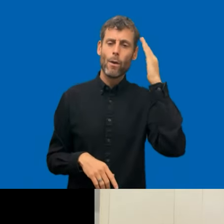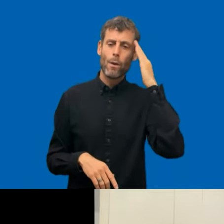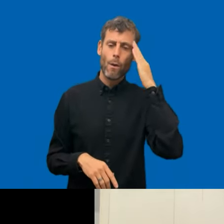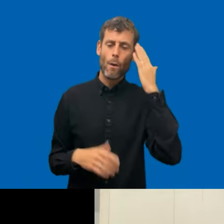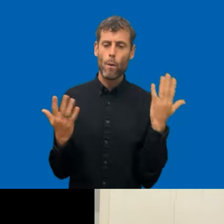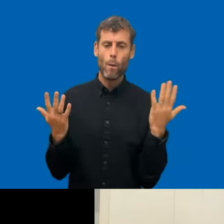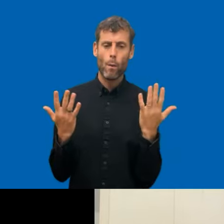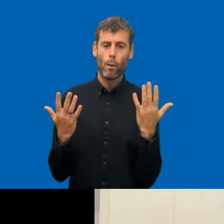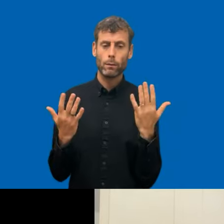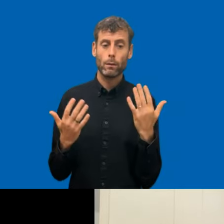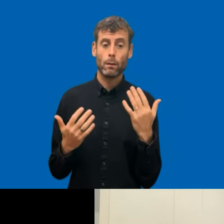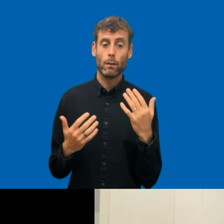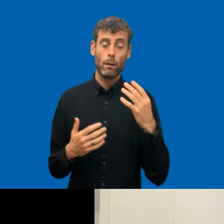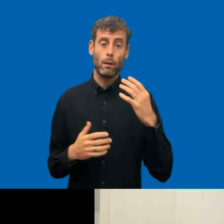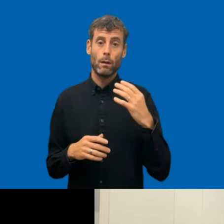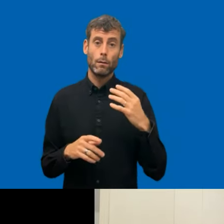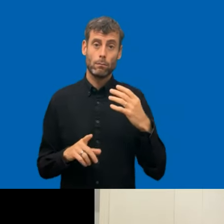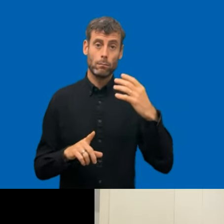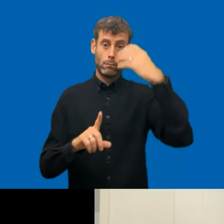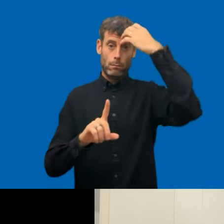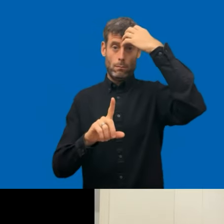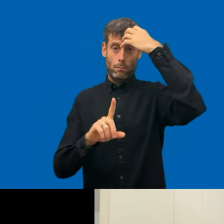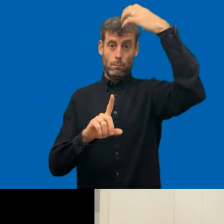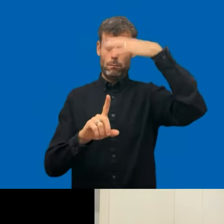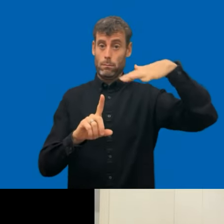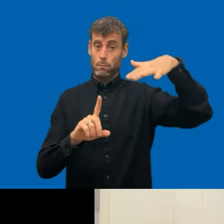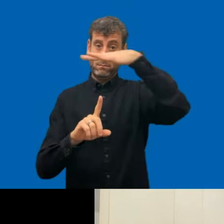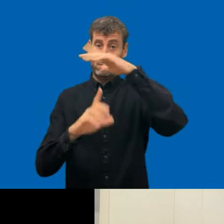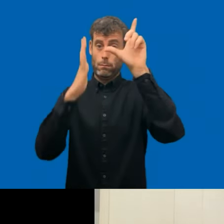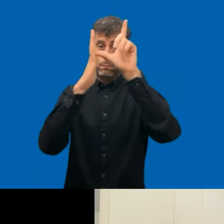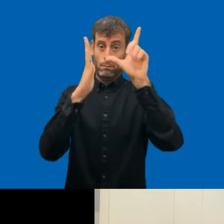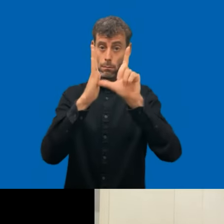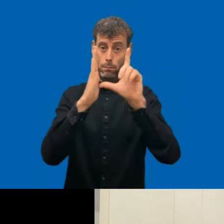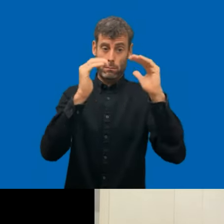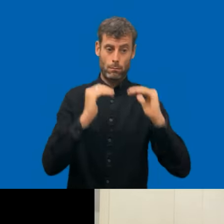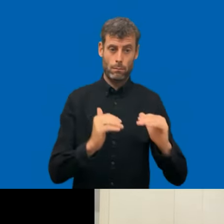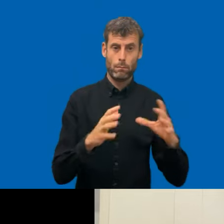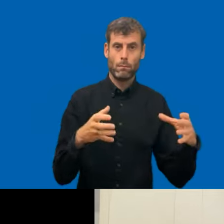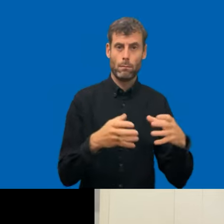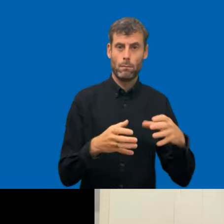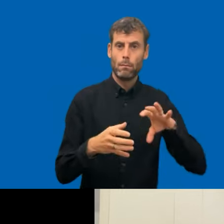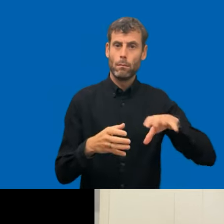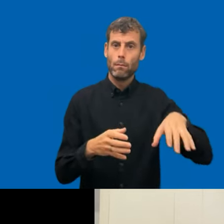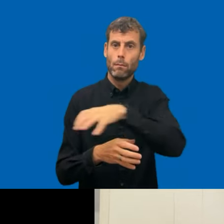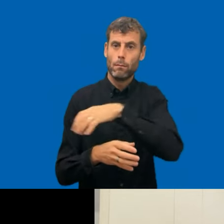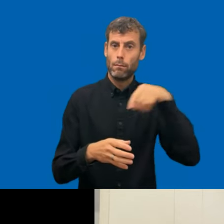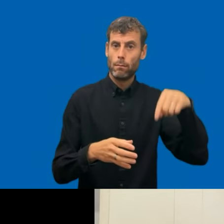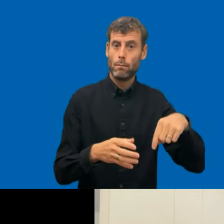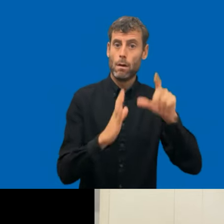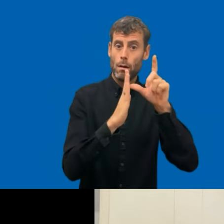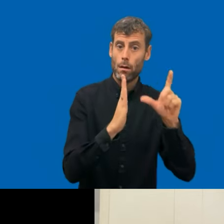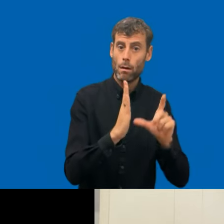the federal level and the bunder level. Do they follow the same method, also adding the level